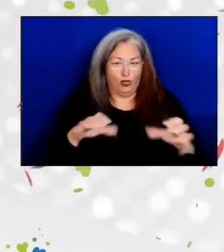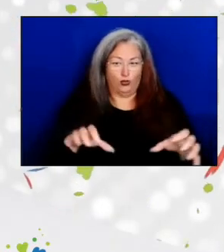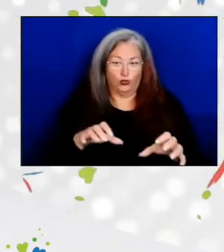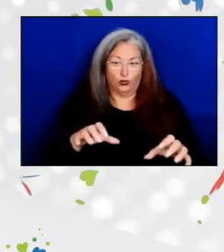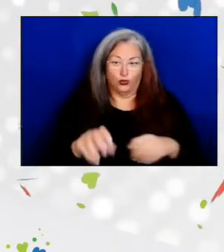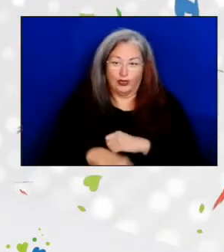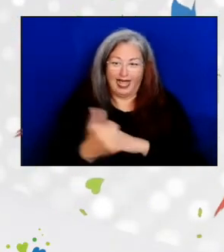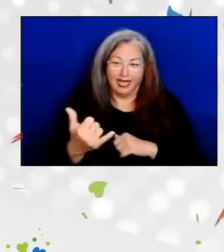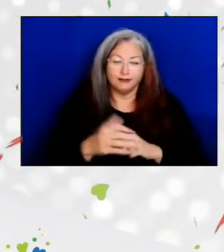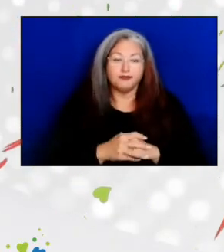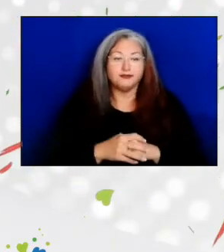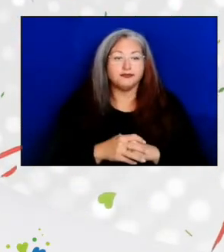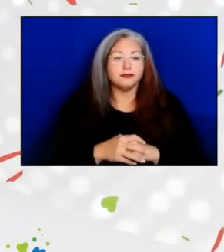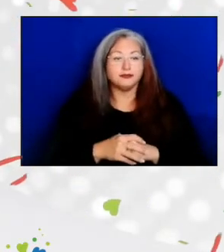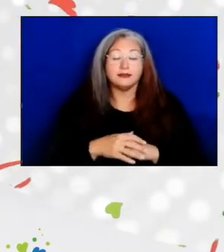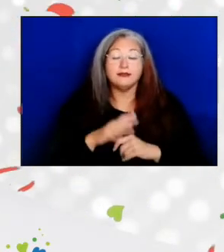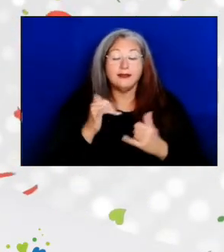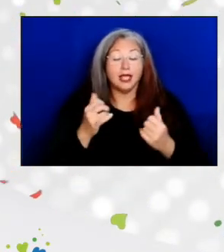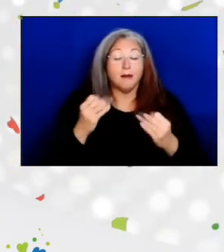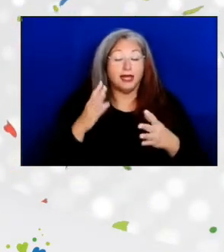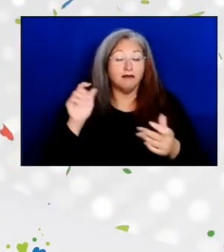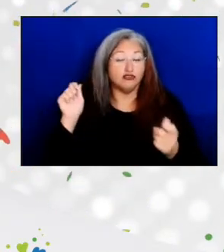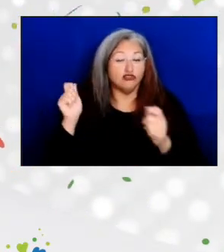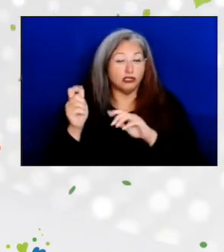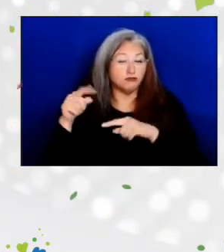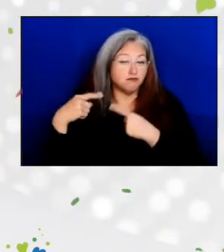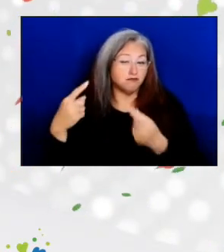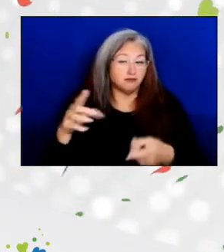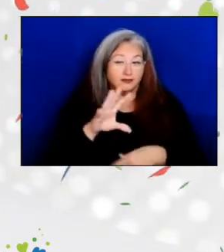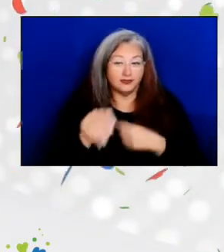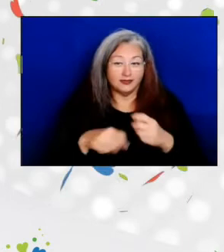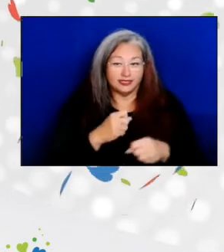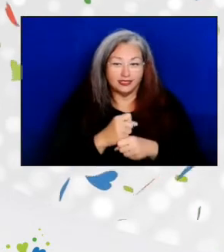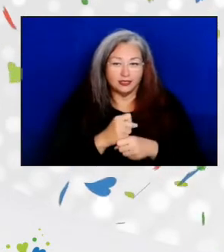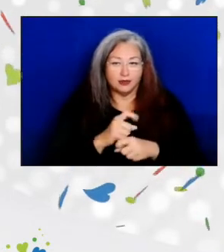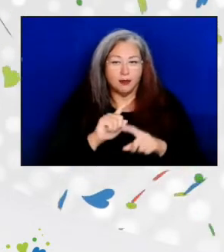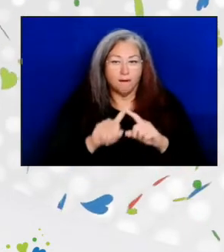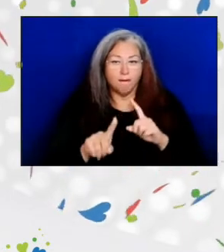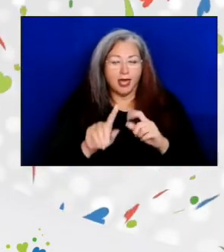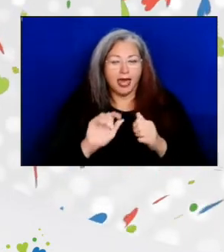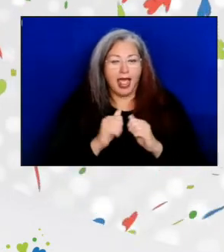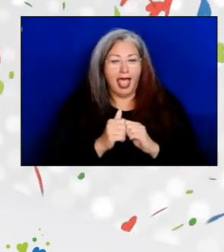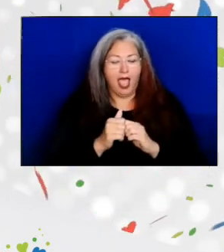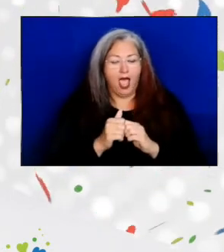And while a lot has changed in the past 50 years, how we think about serving this population